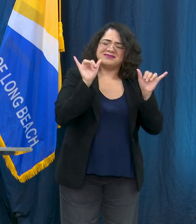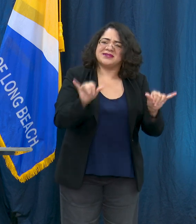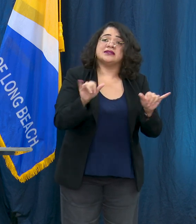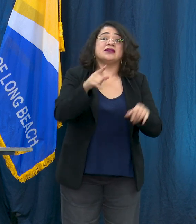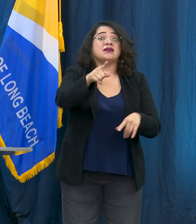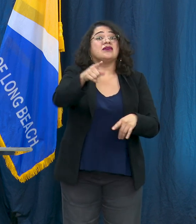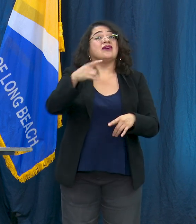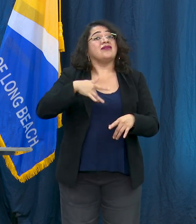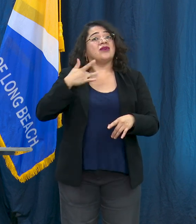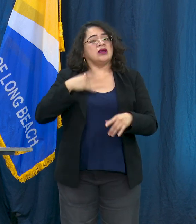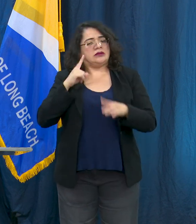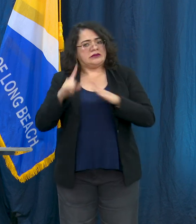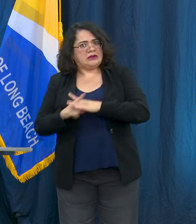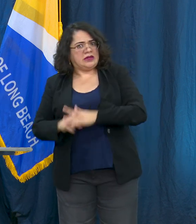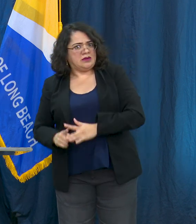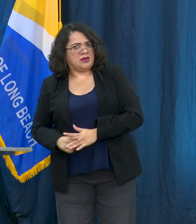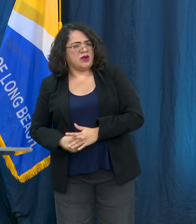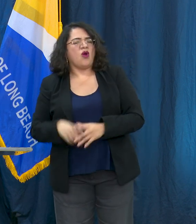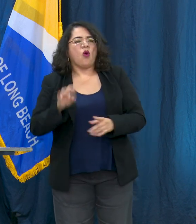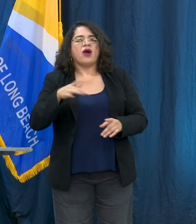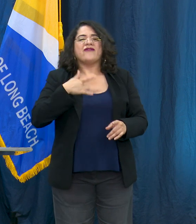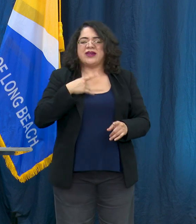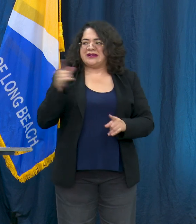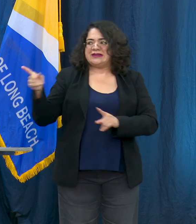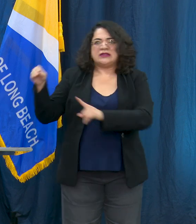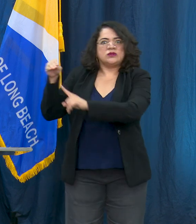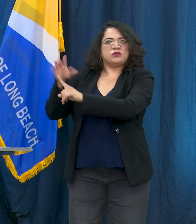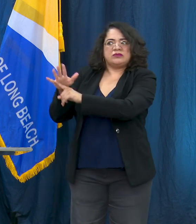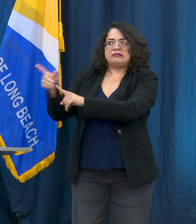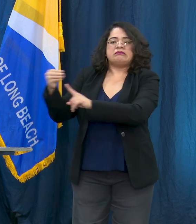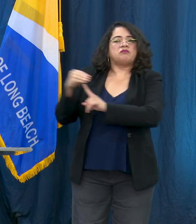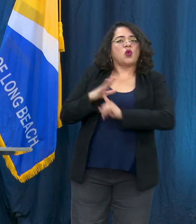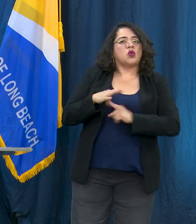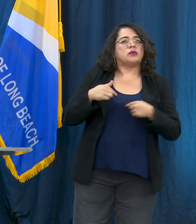been exposed, that you go and get tested and then you know once you are tested